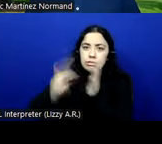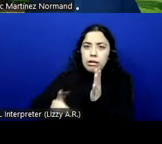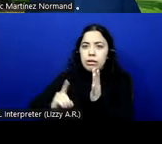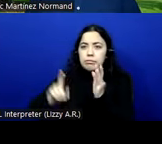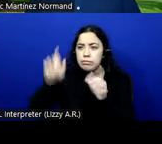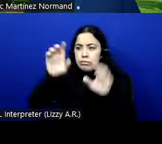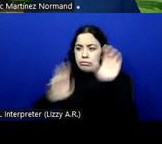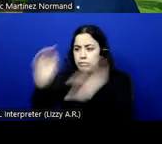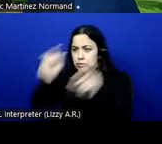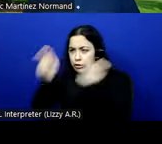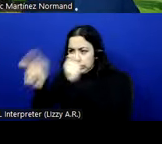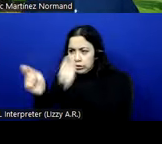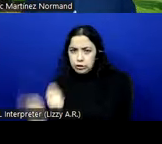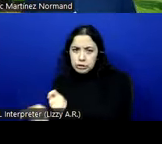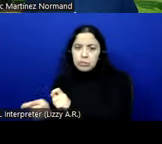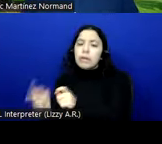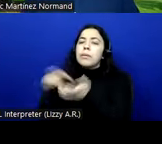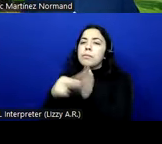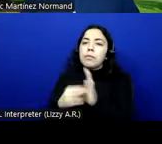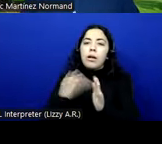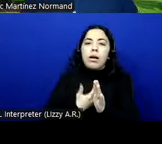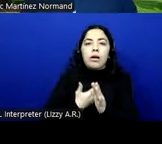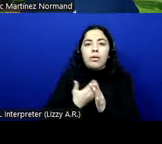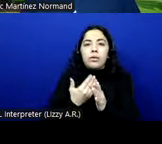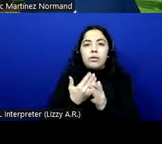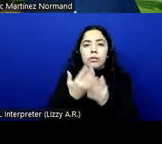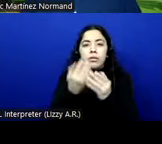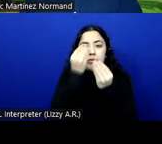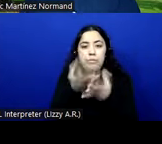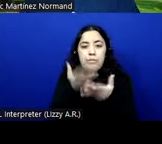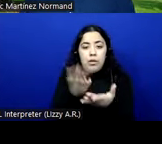the content that has been created using the web is transformed, it's converted into a